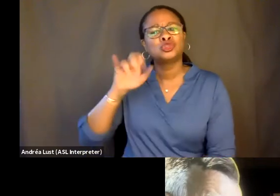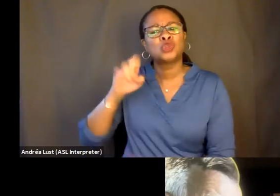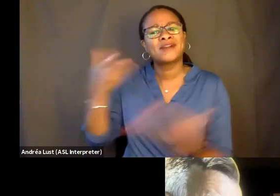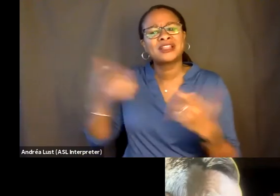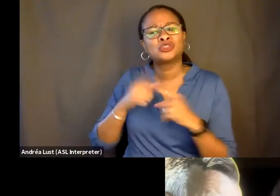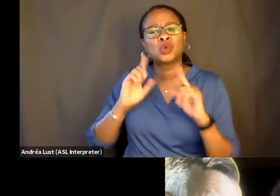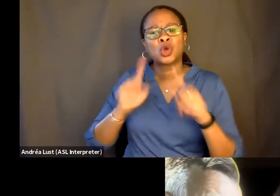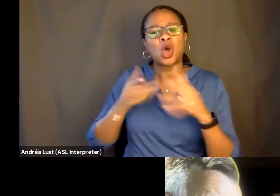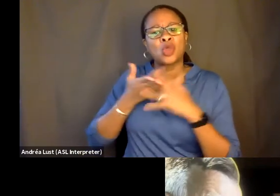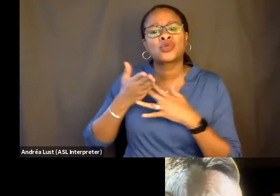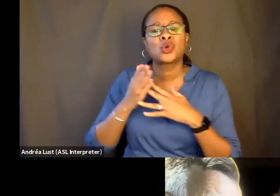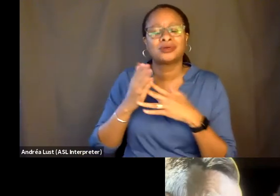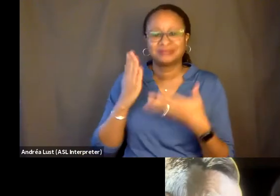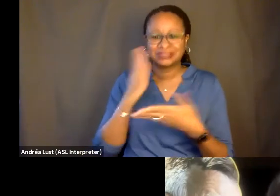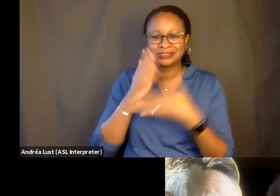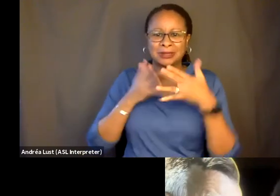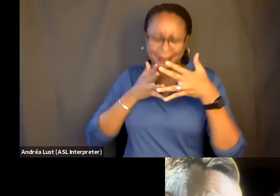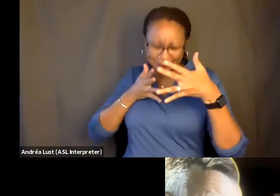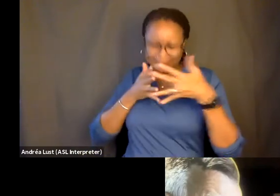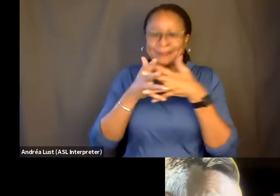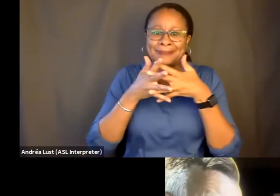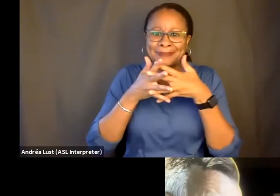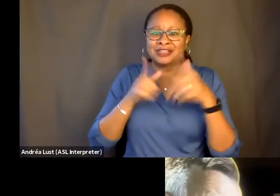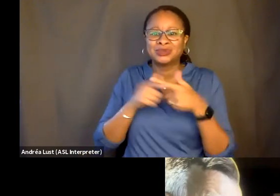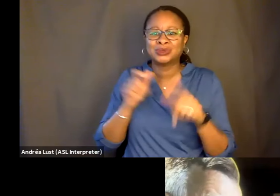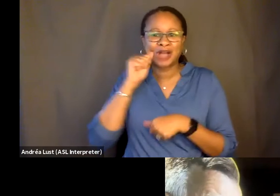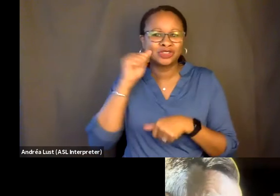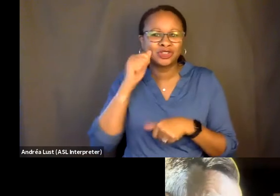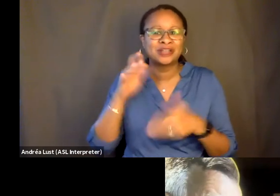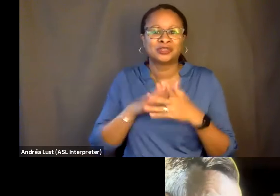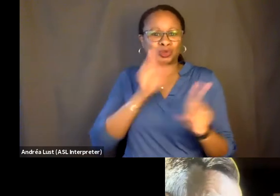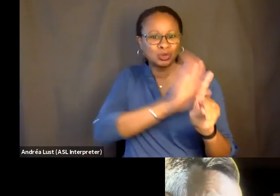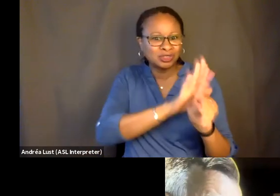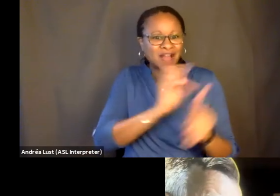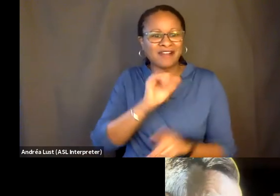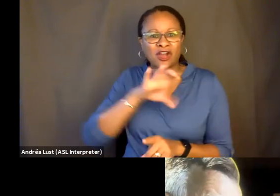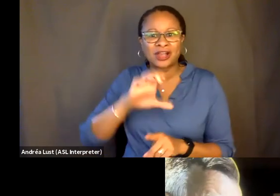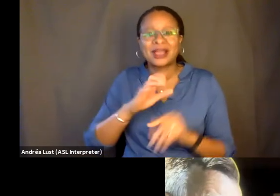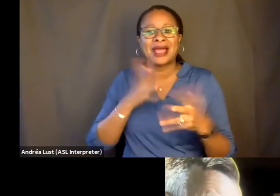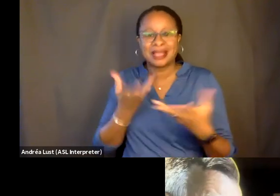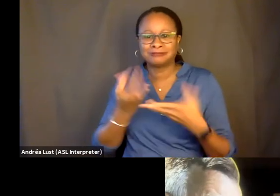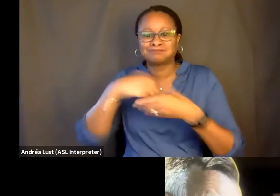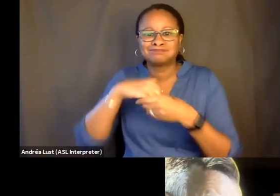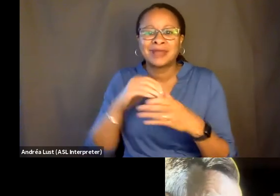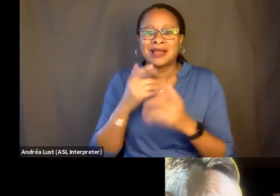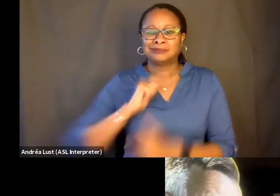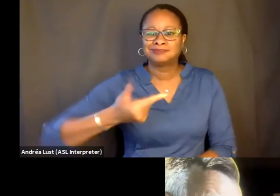go through the screen, go through the screen to Andrea, go through the screen to you, and engage in a back-and-forth.